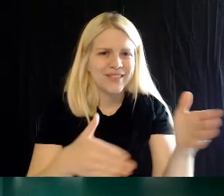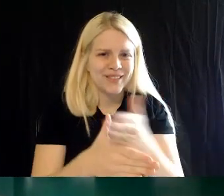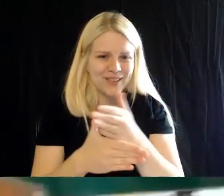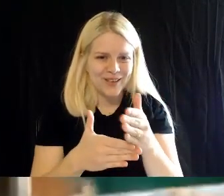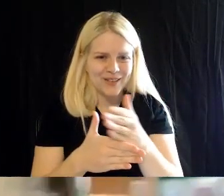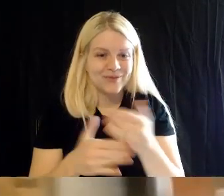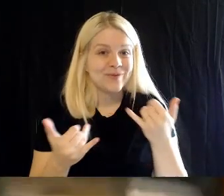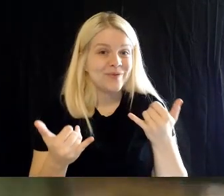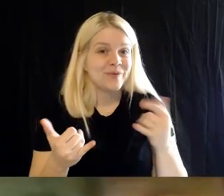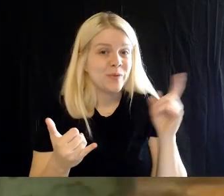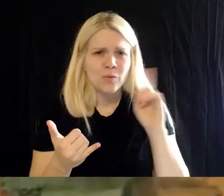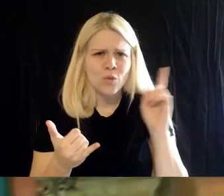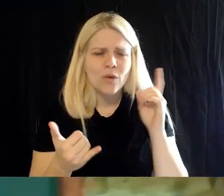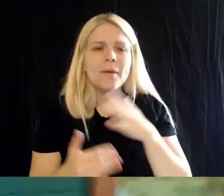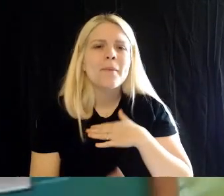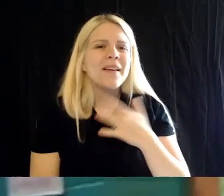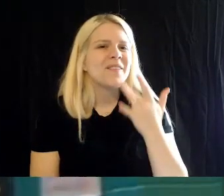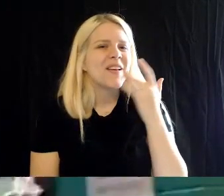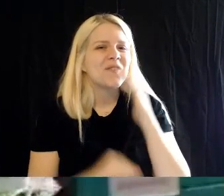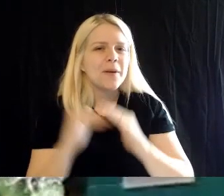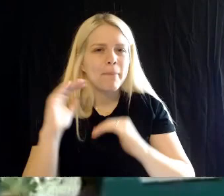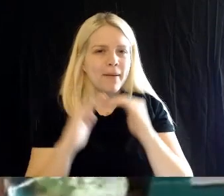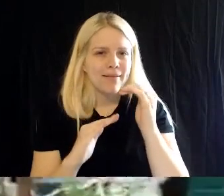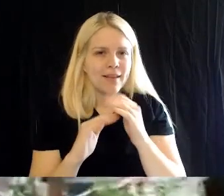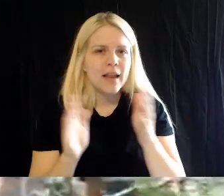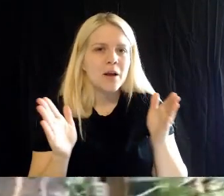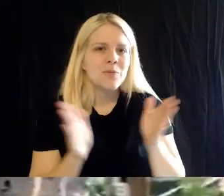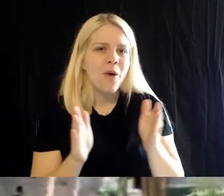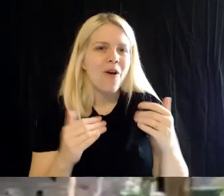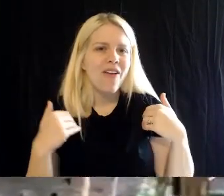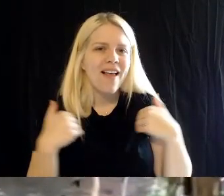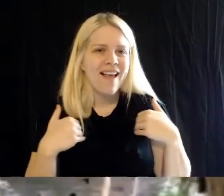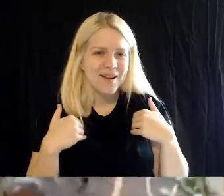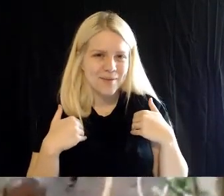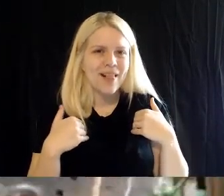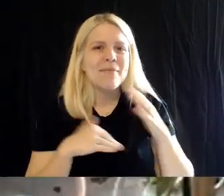It's the Small Animal Building here at Hogle Zoo, and we're gonna be in the